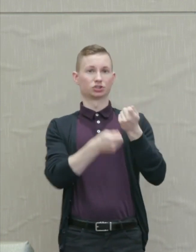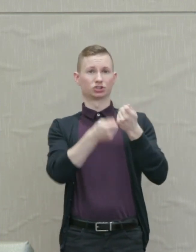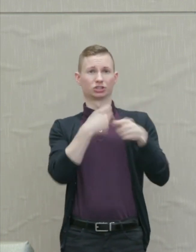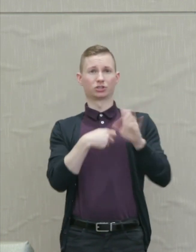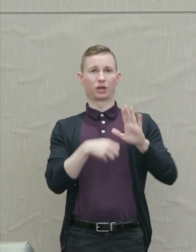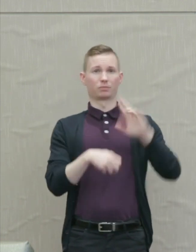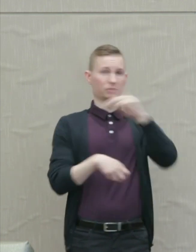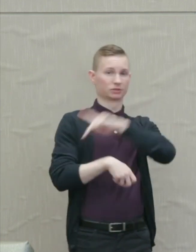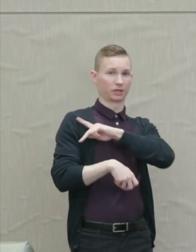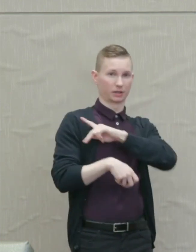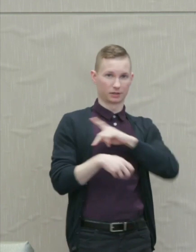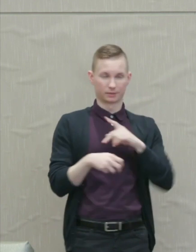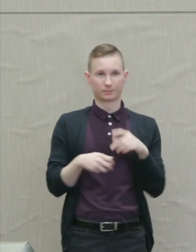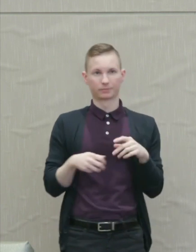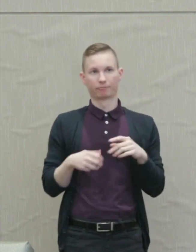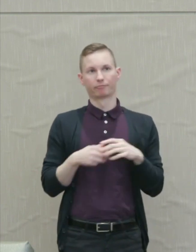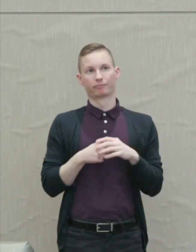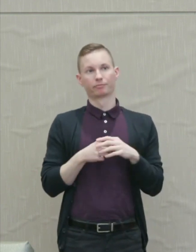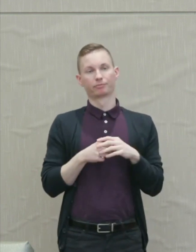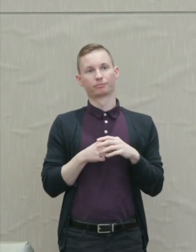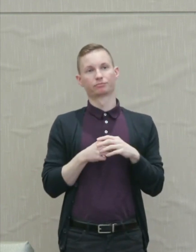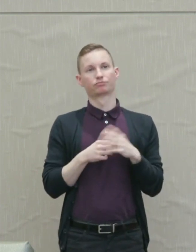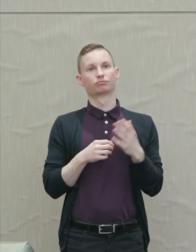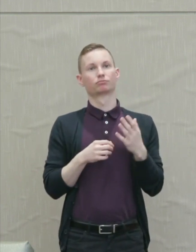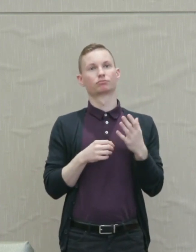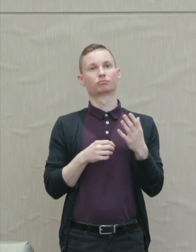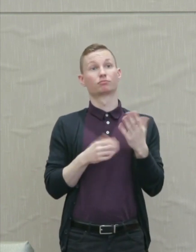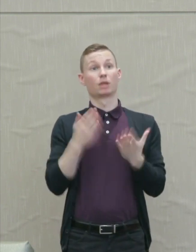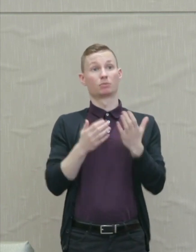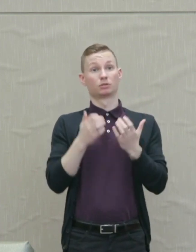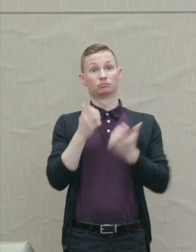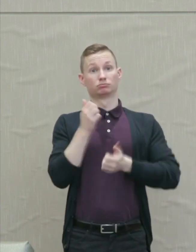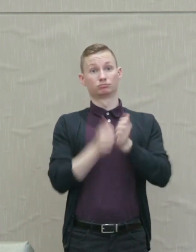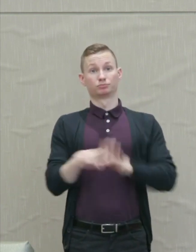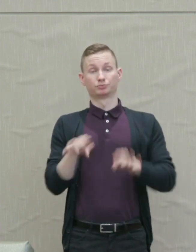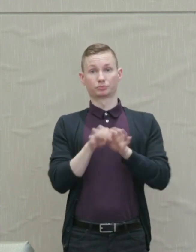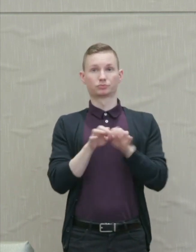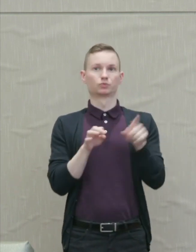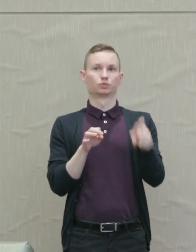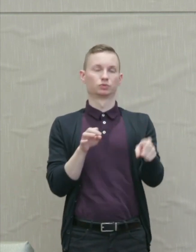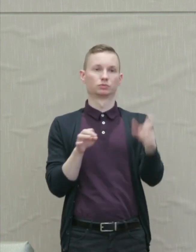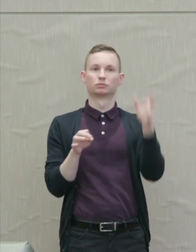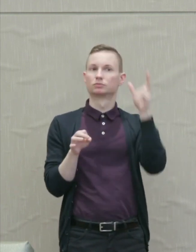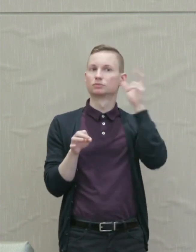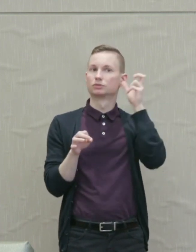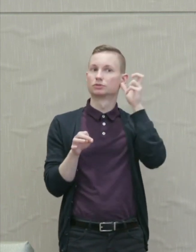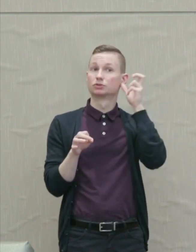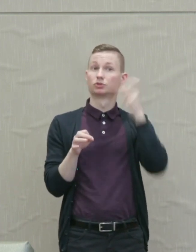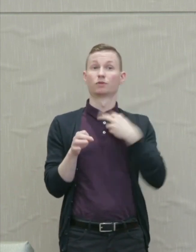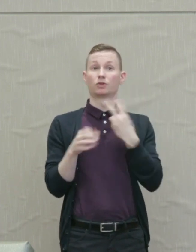retribution. Perhaps most fundamental of all they must listen to the voice of persuasion.